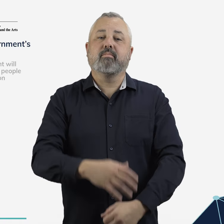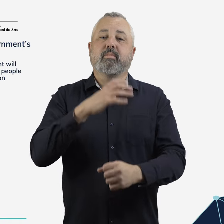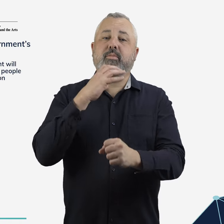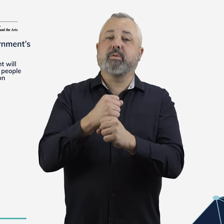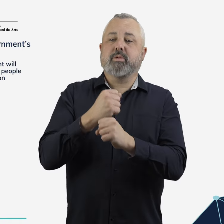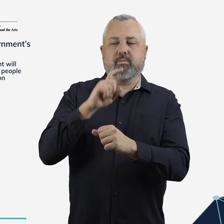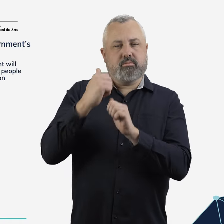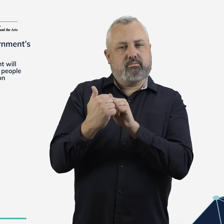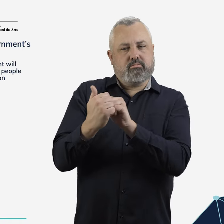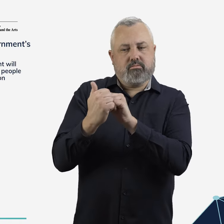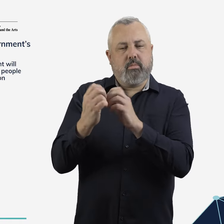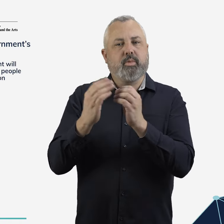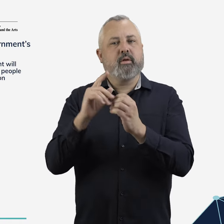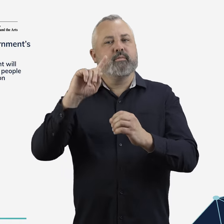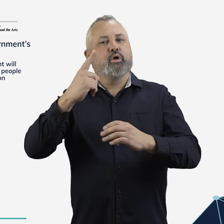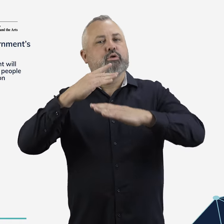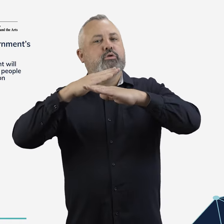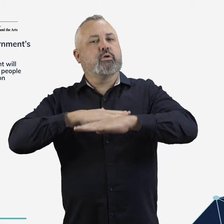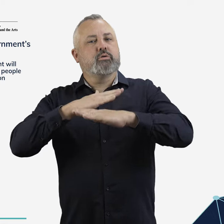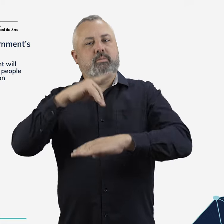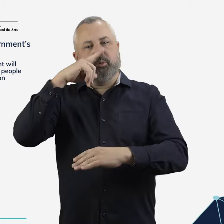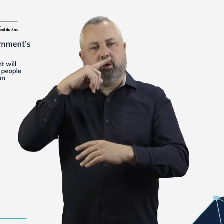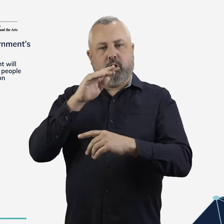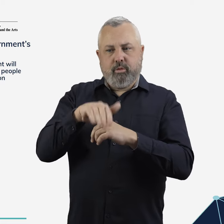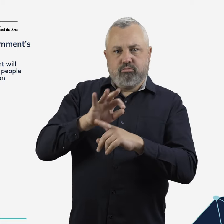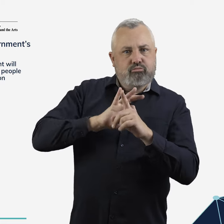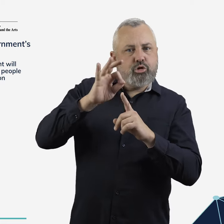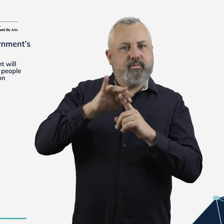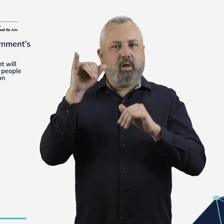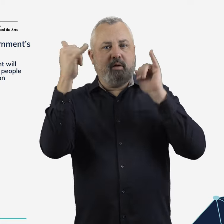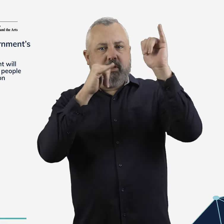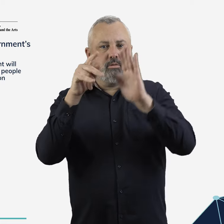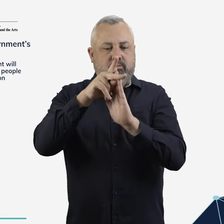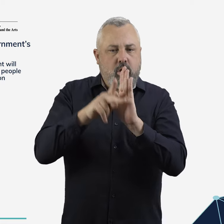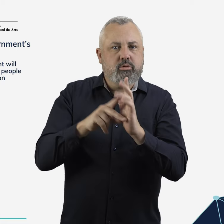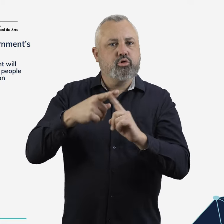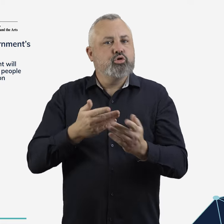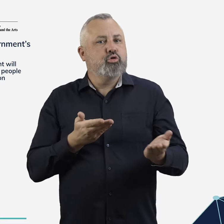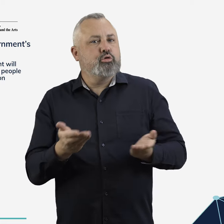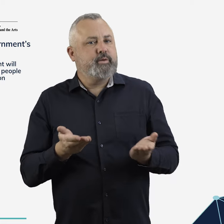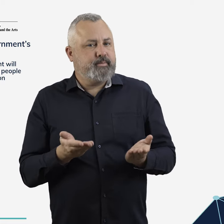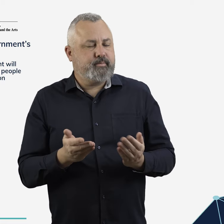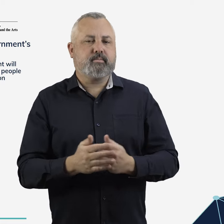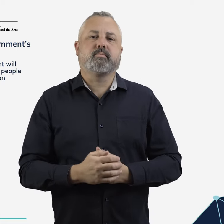The Australian Government will partner with First Nations people to deliver improved aviation policies and services